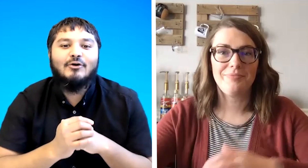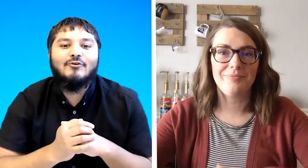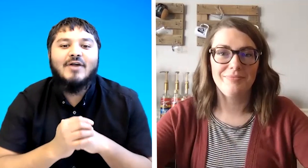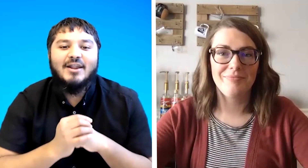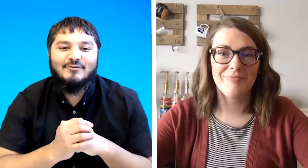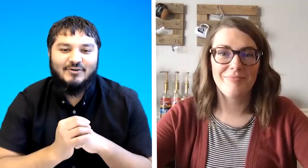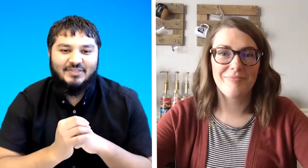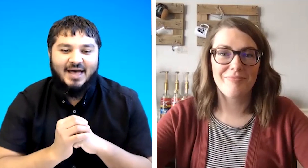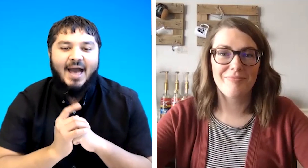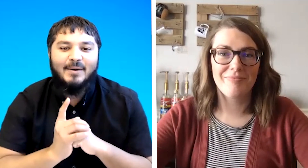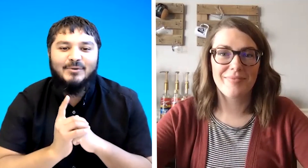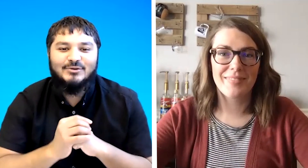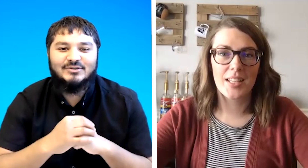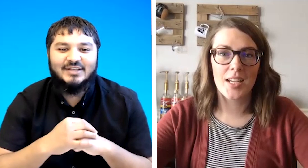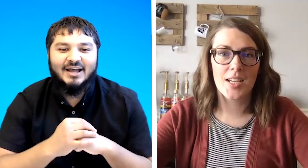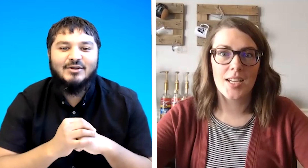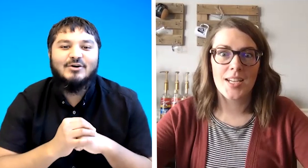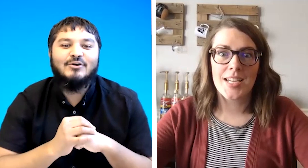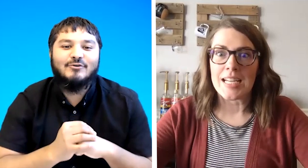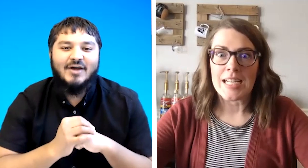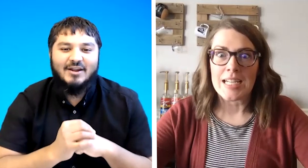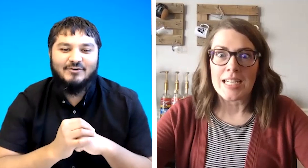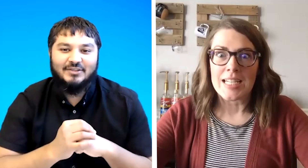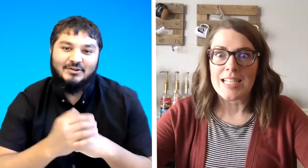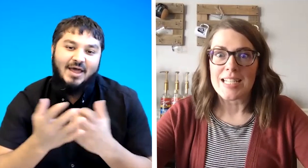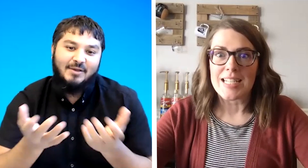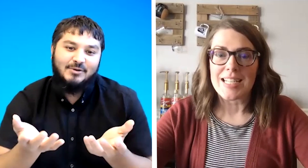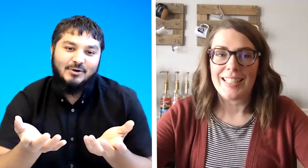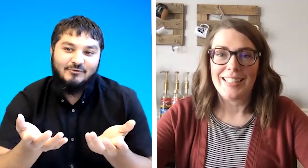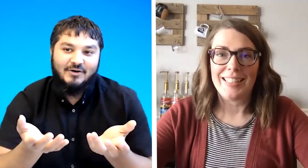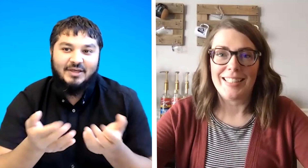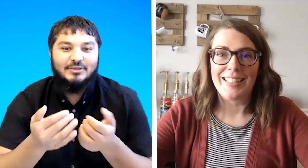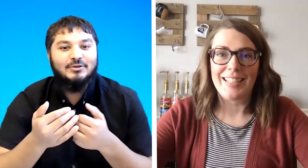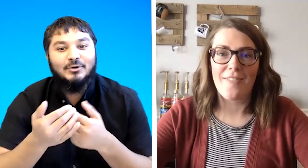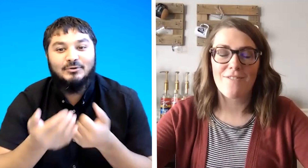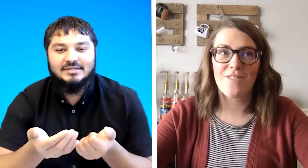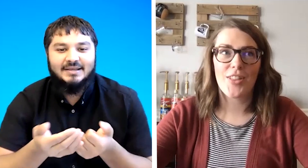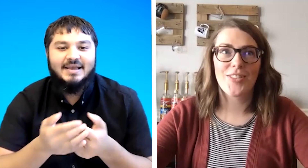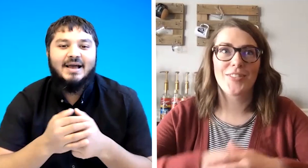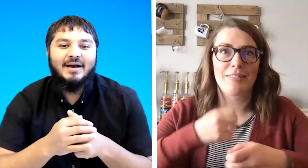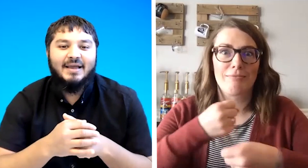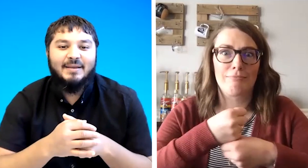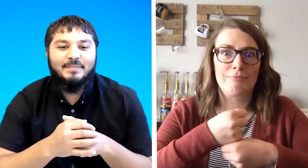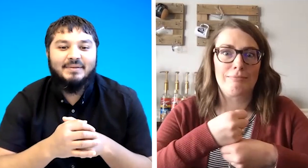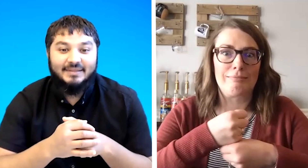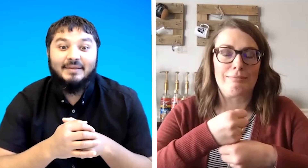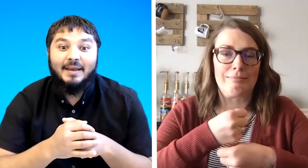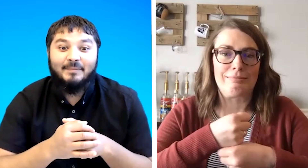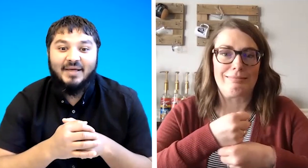grandfather how would you sign grandfather now you know father you know g in yeah and